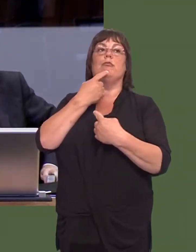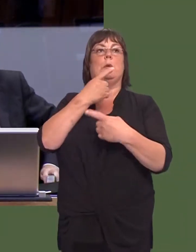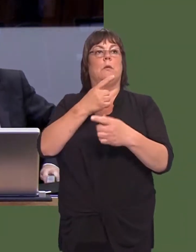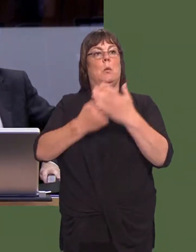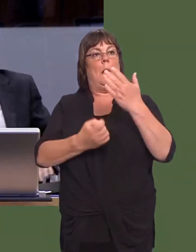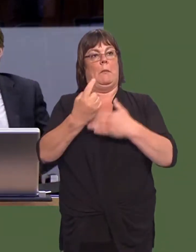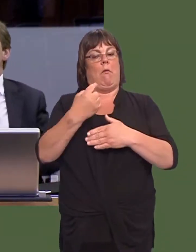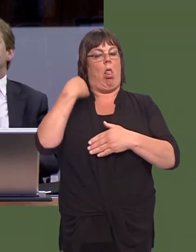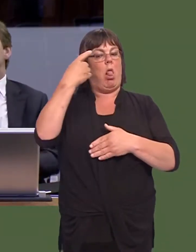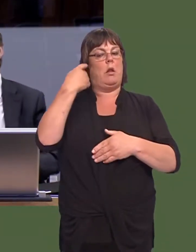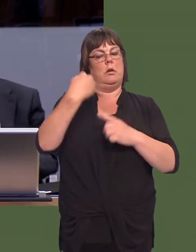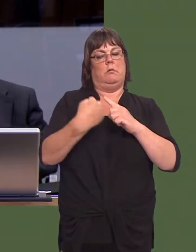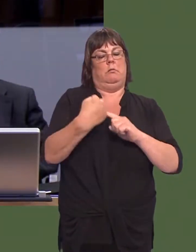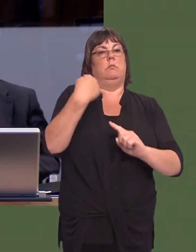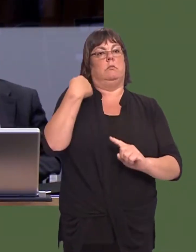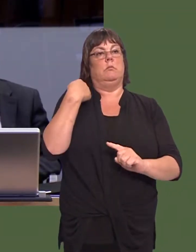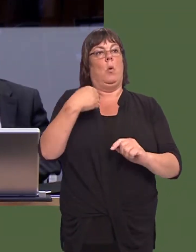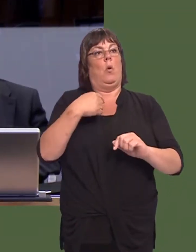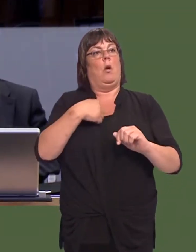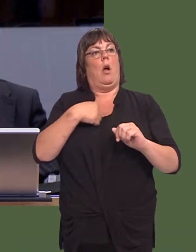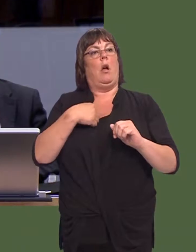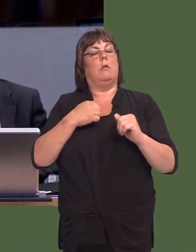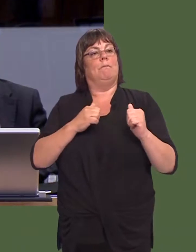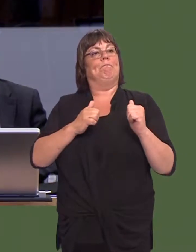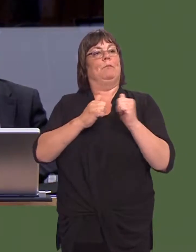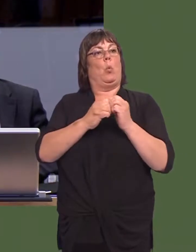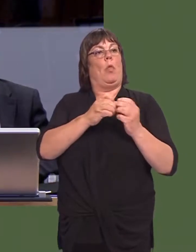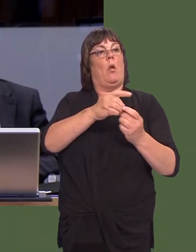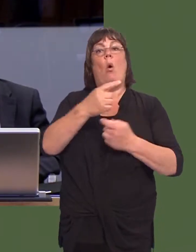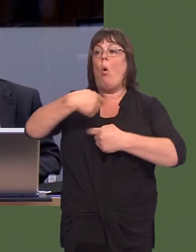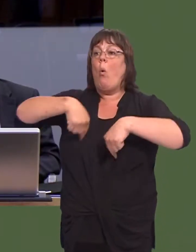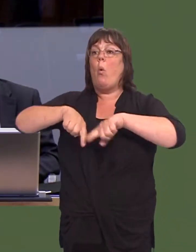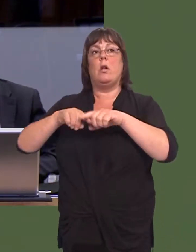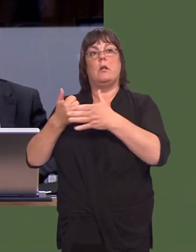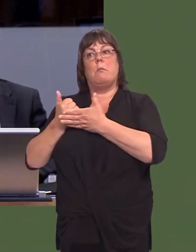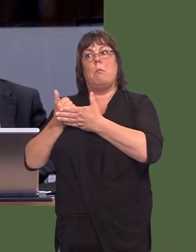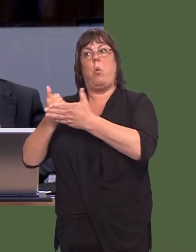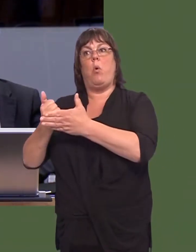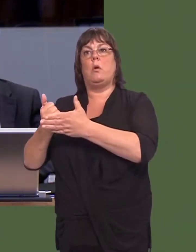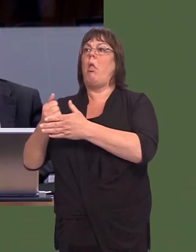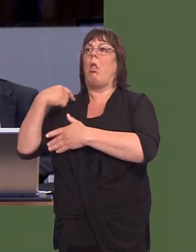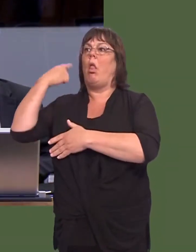in London earlier on in the week? Obviously, we do stand shoulder to shoulder with the citizens of London and Manchester,